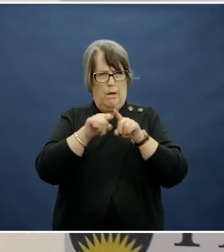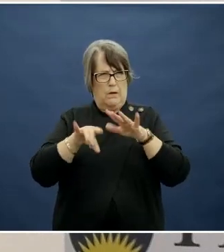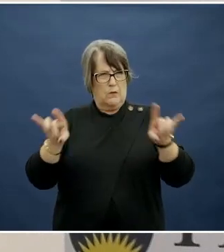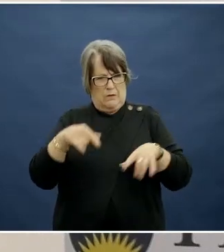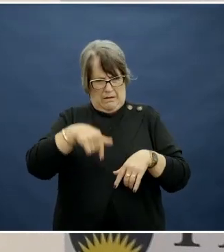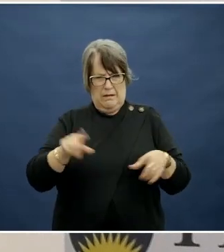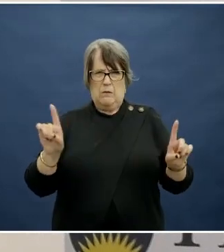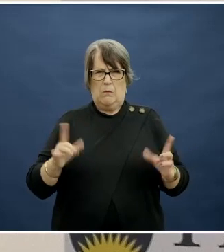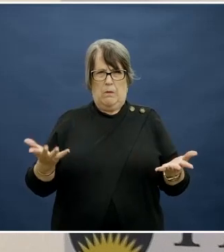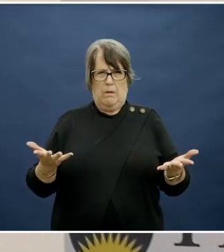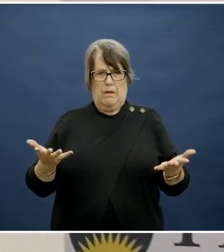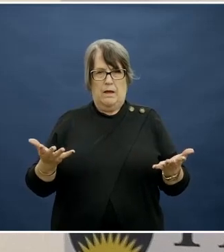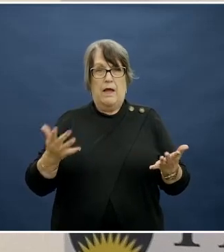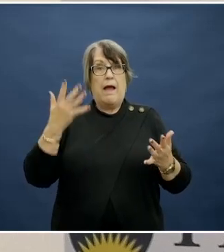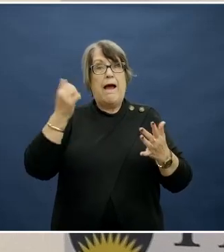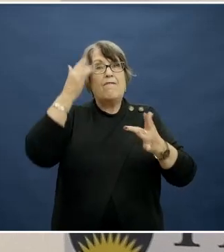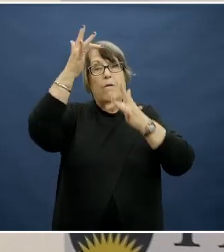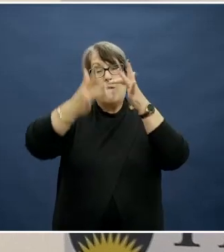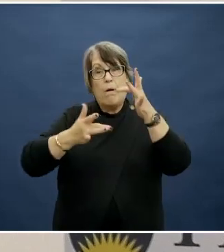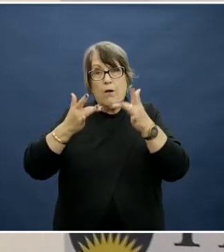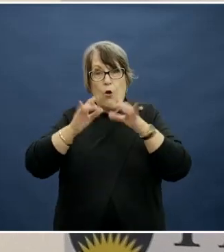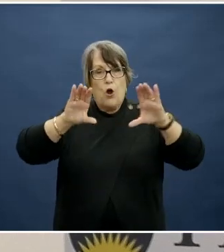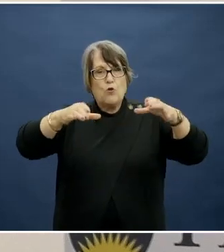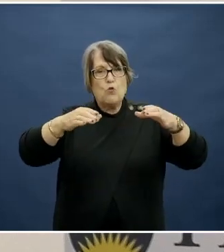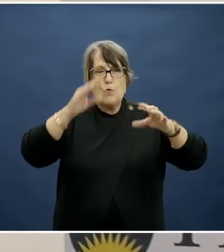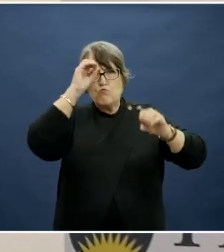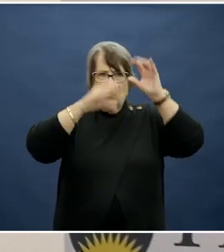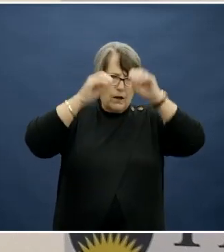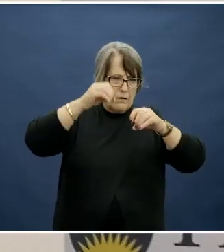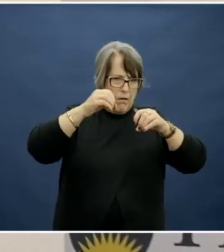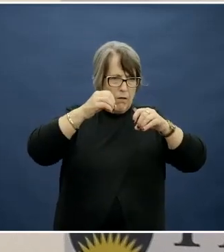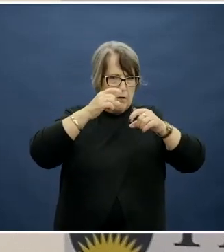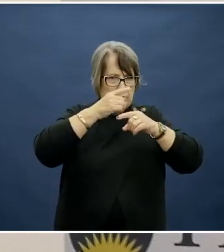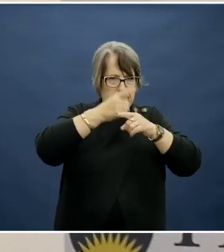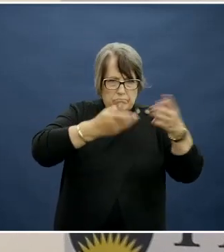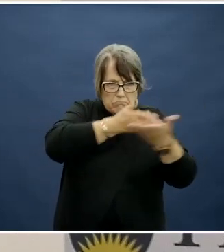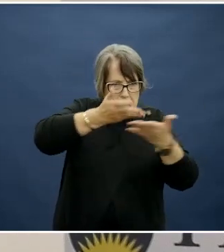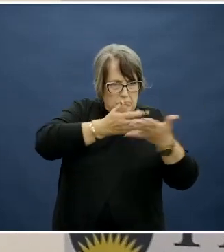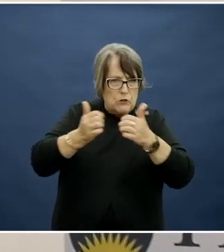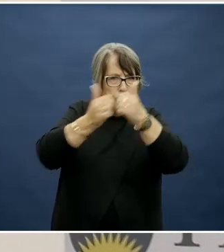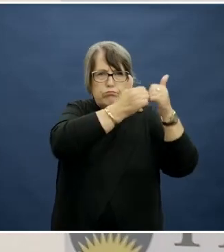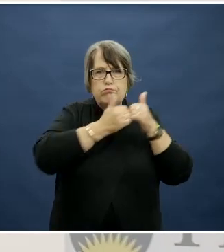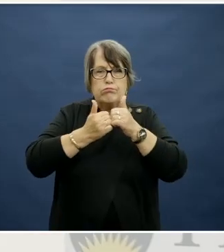And through an online group, brainstorming and consensus process, we brought together